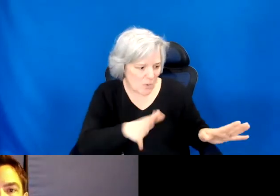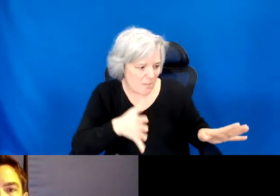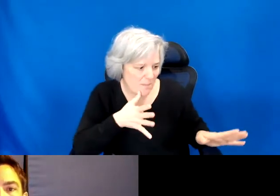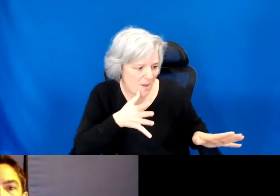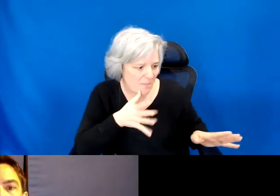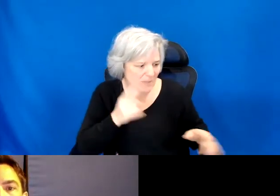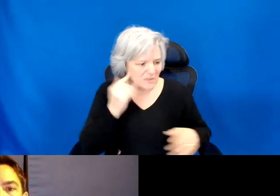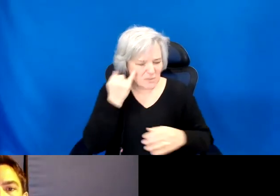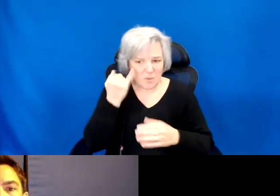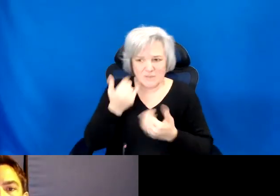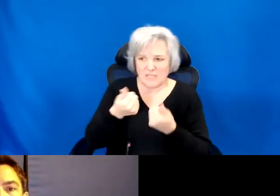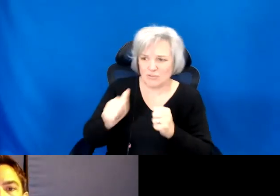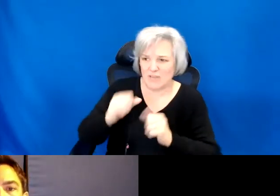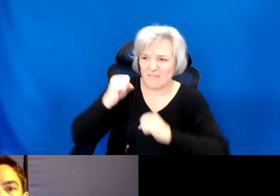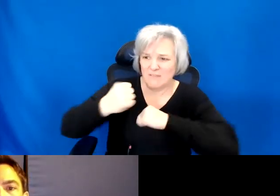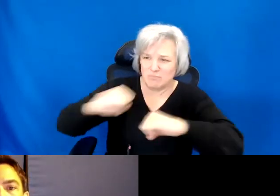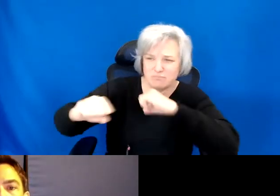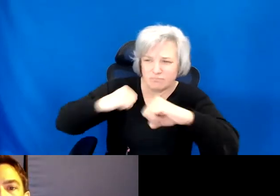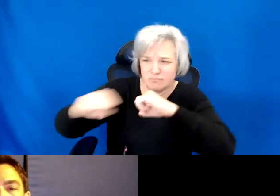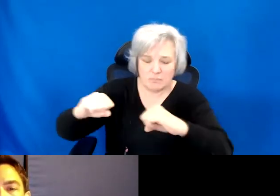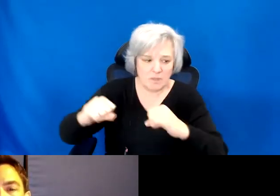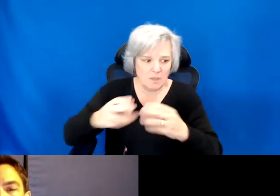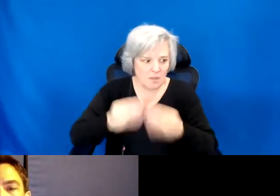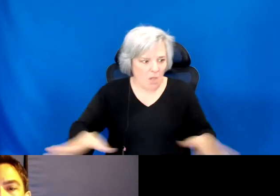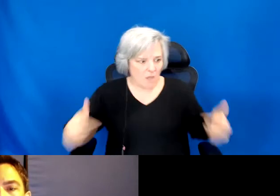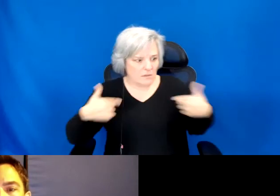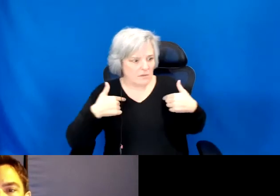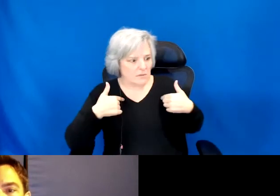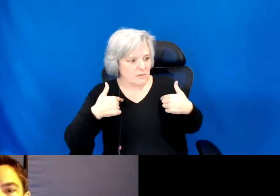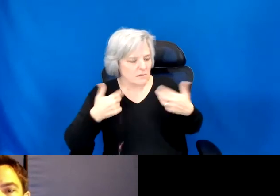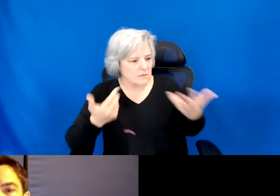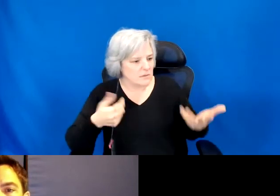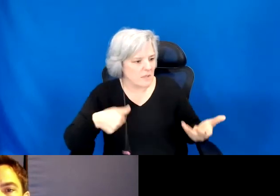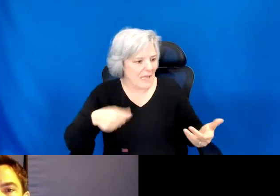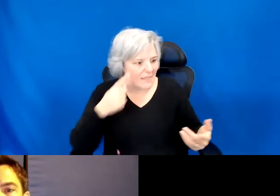from history and discarding what does not serve you.